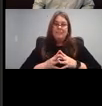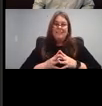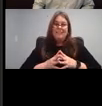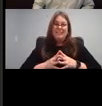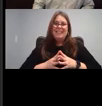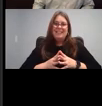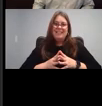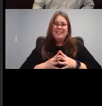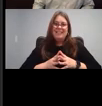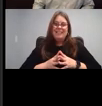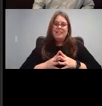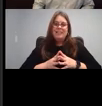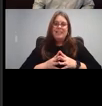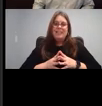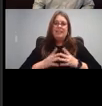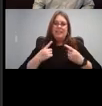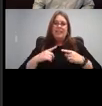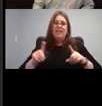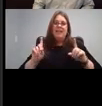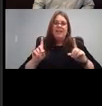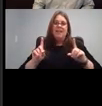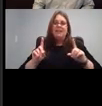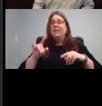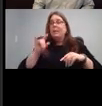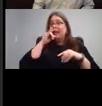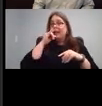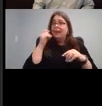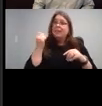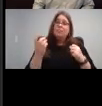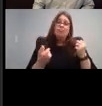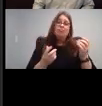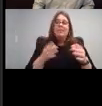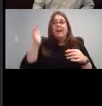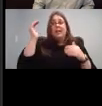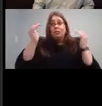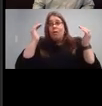see, they've got kids telling the story of adults telling the story.